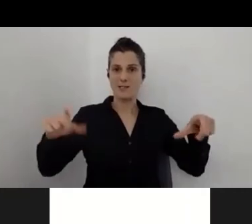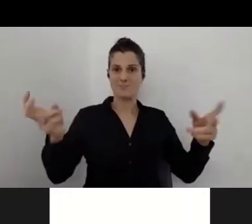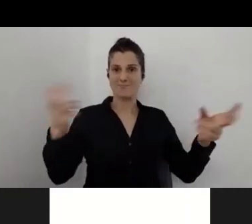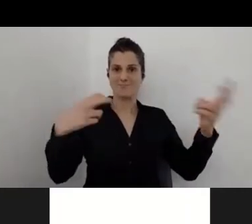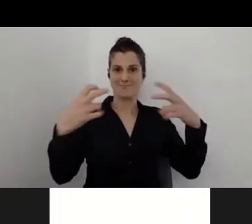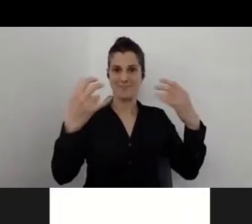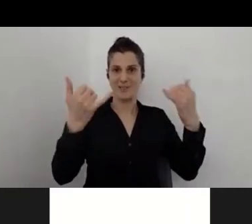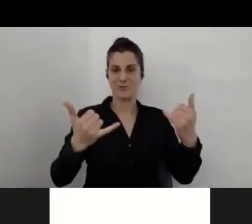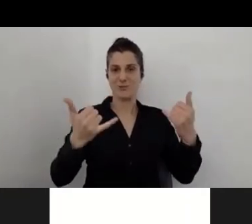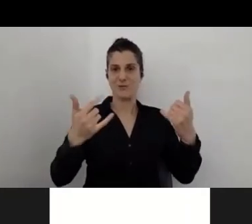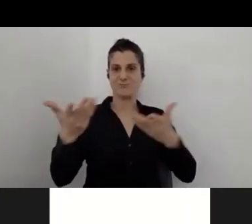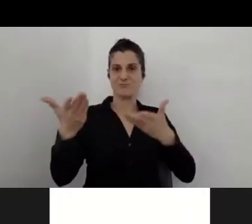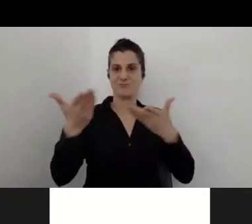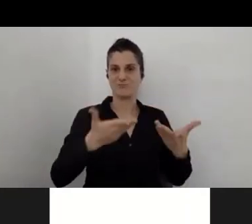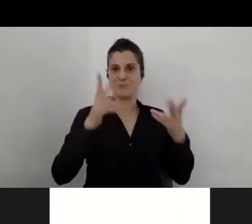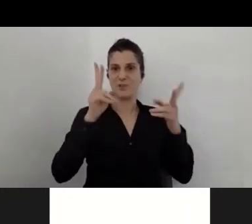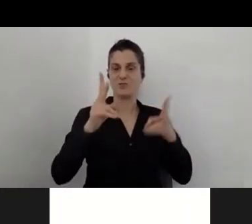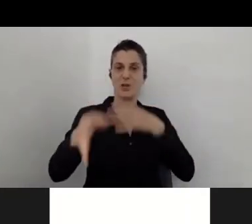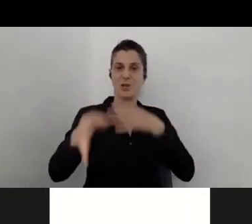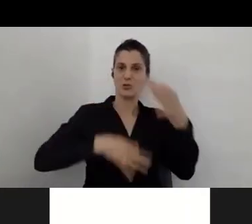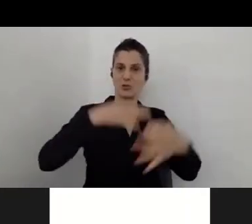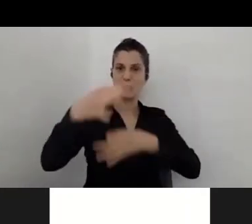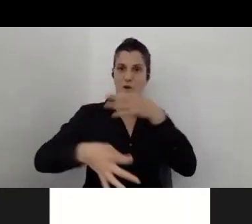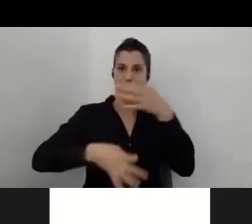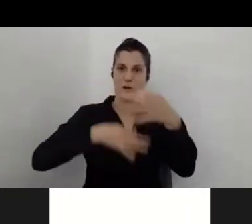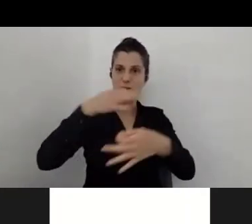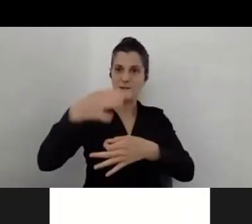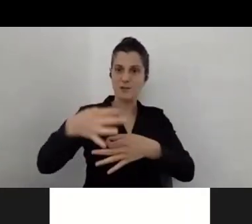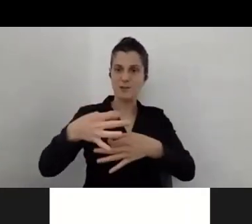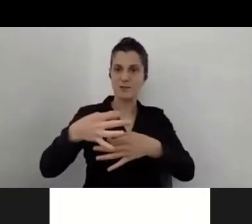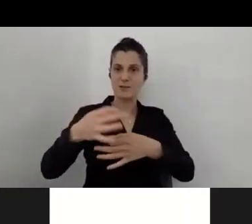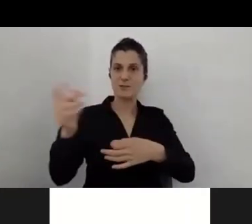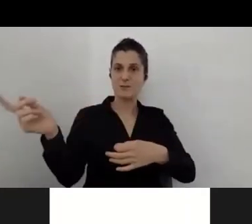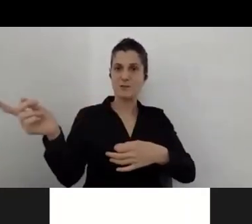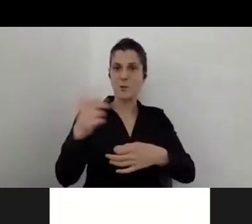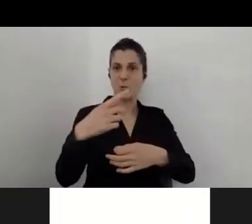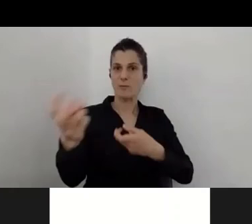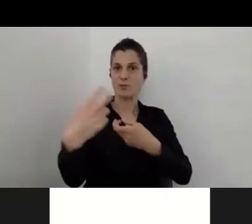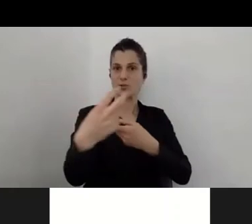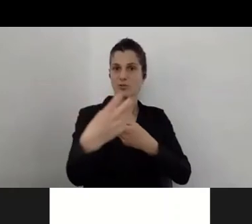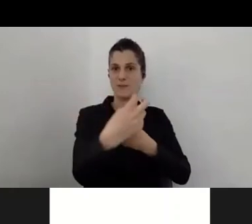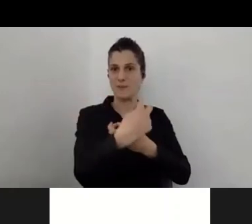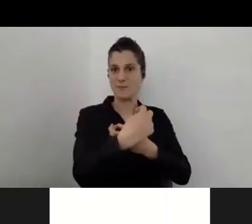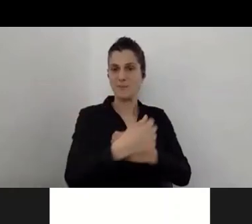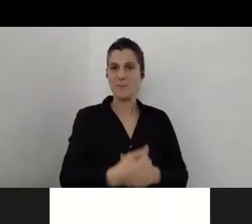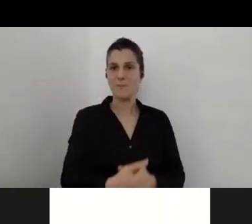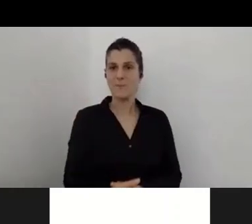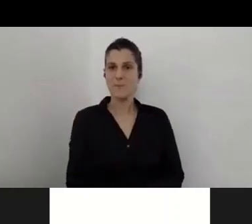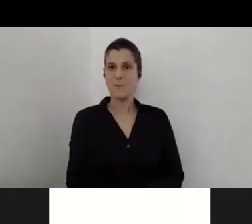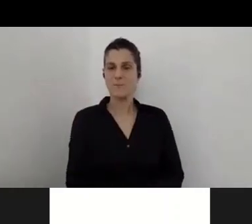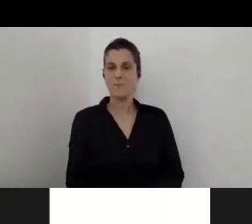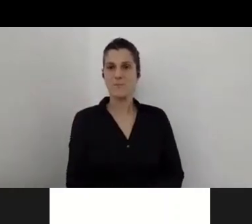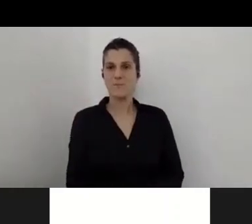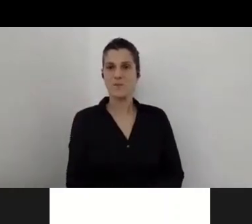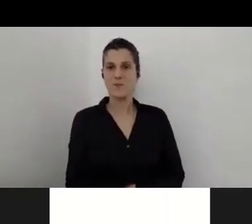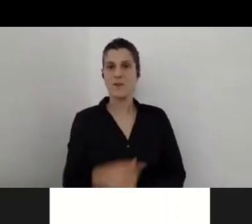to ask questions and everybody will participate. But as we said at the beginning,